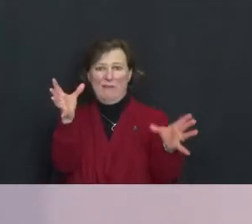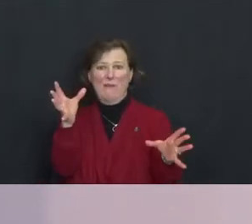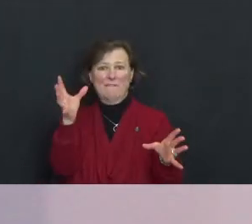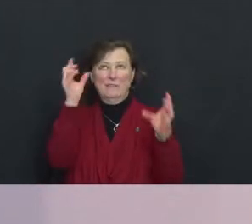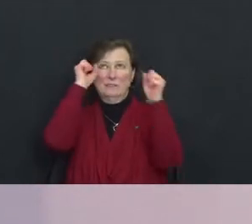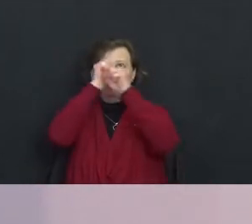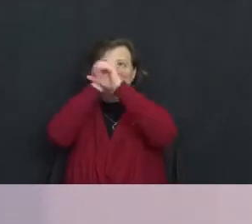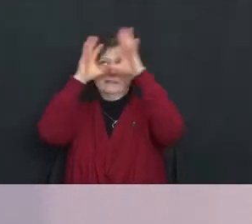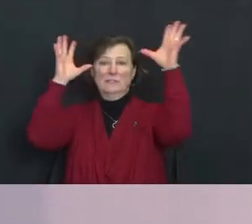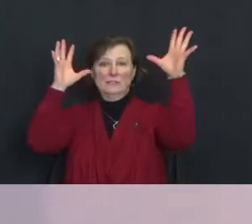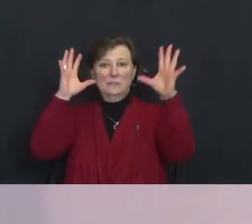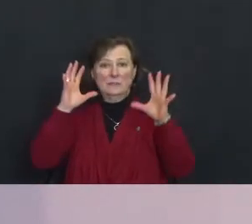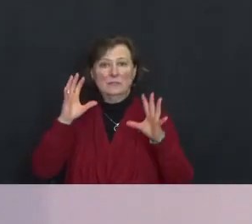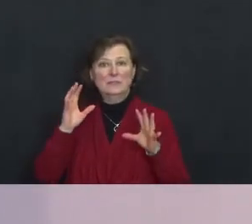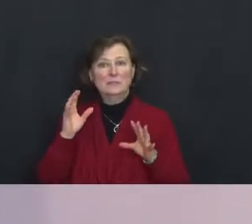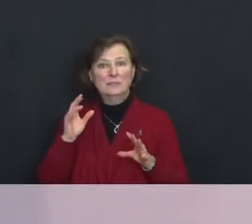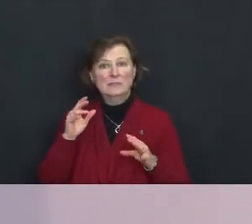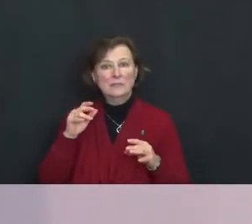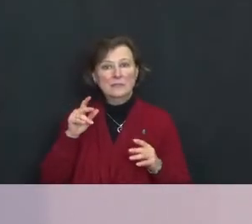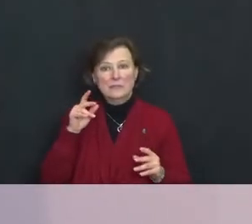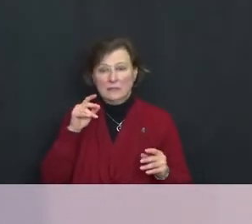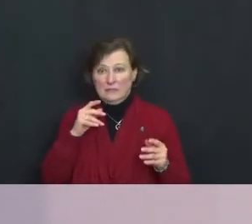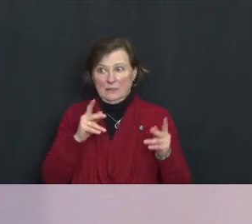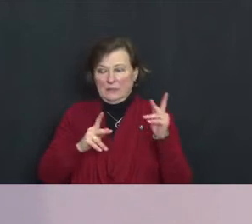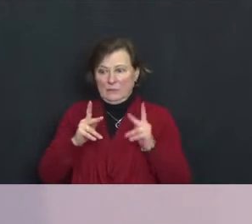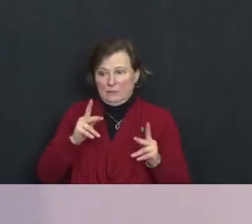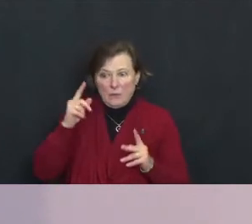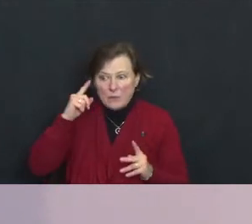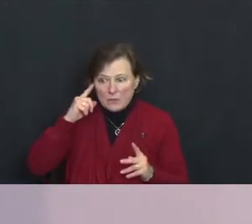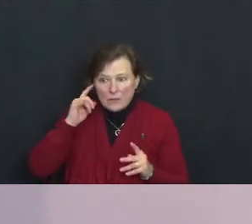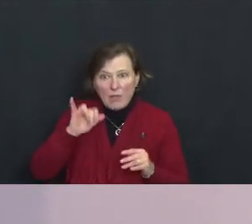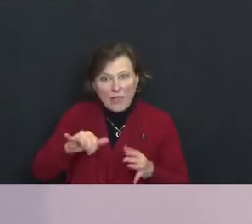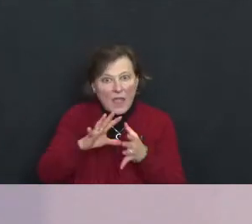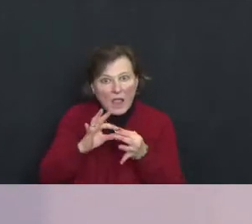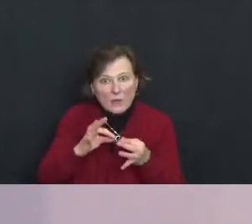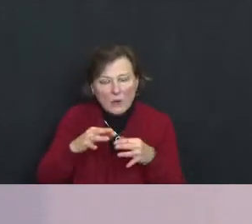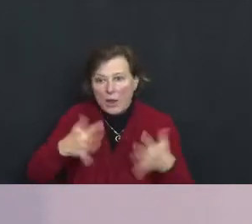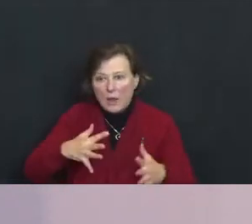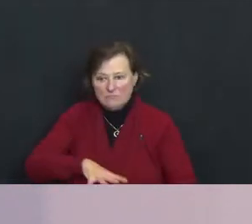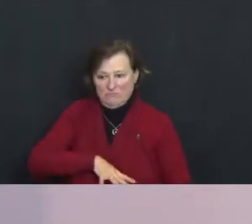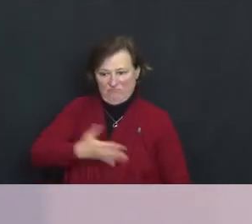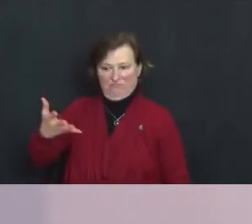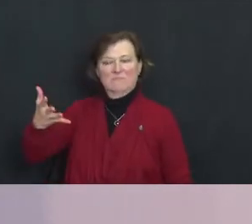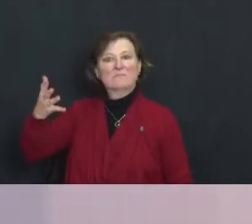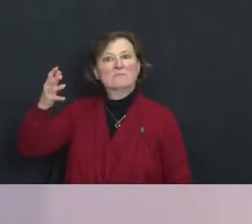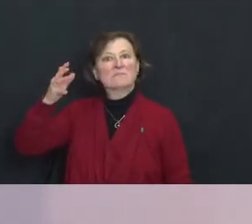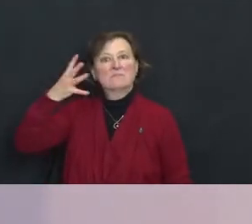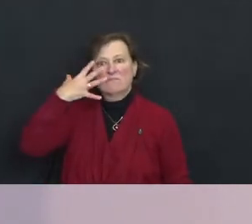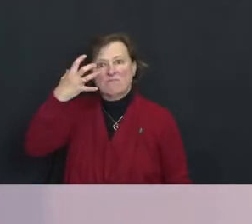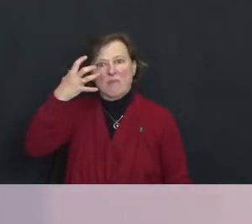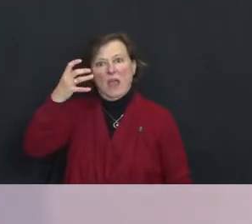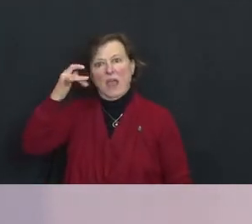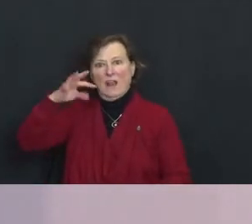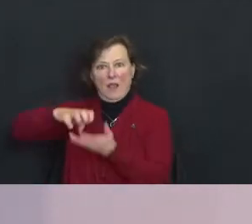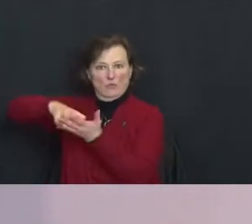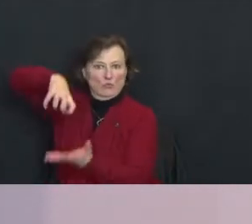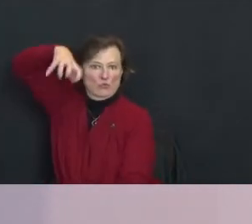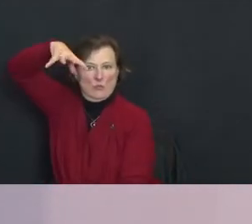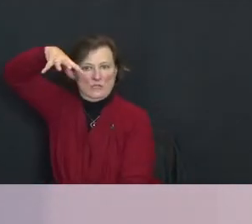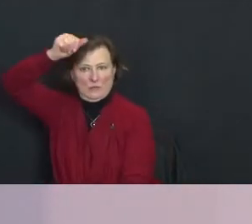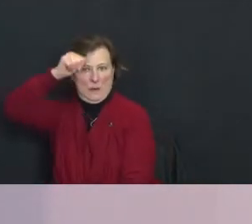The listener is immediately outraged to learn of the rich man's callous dehumanizing indifference